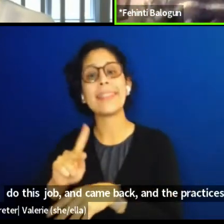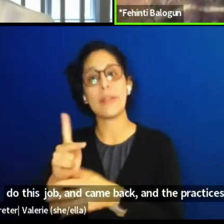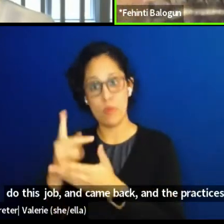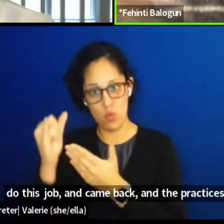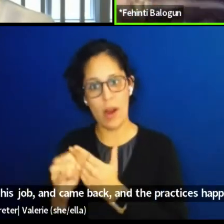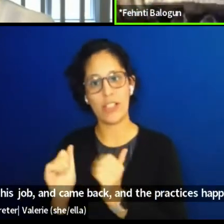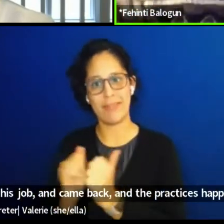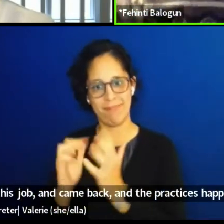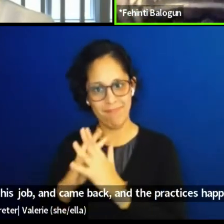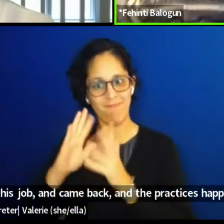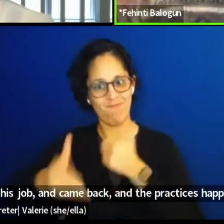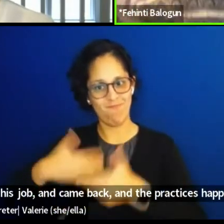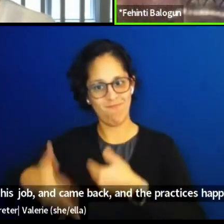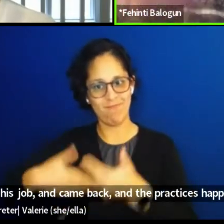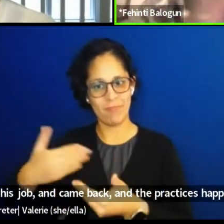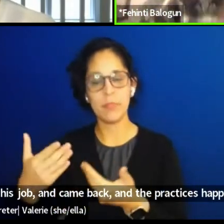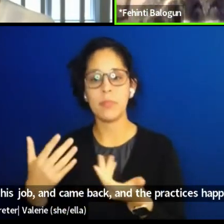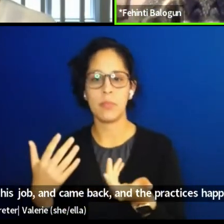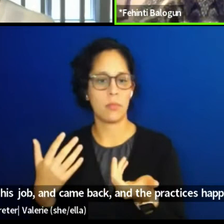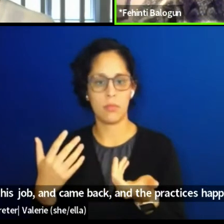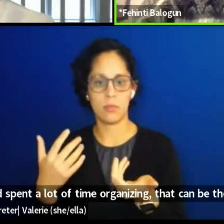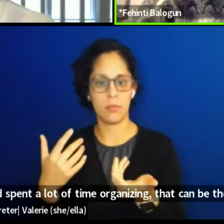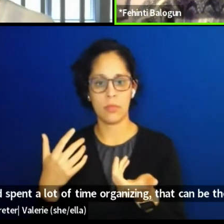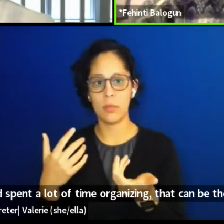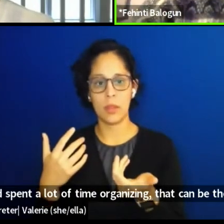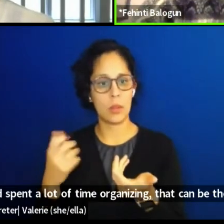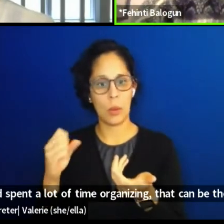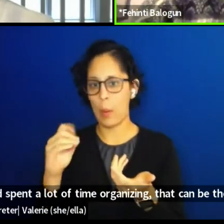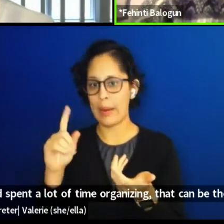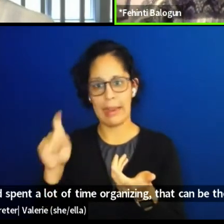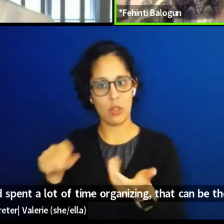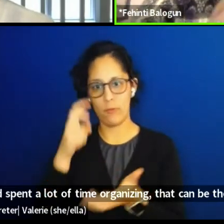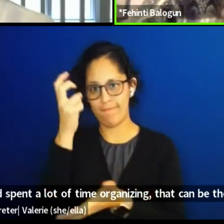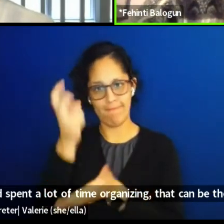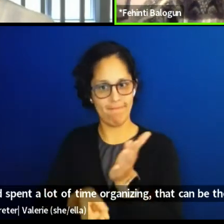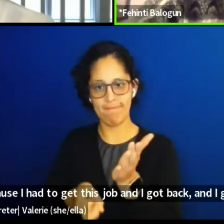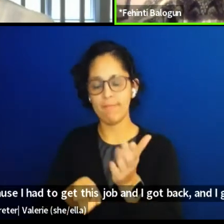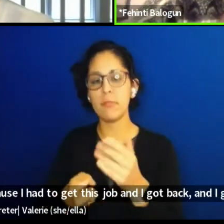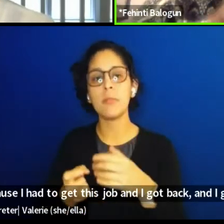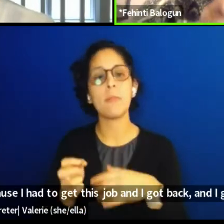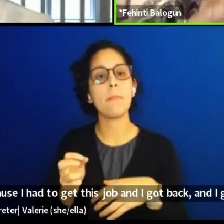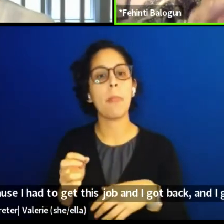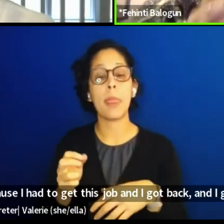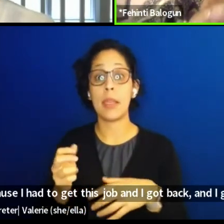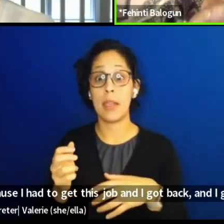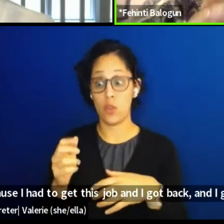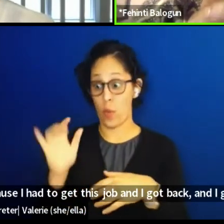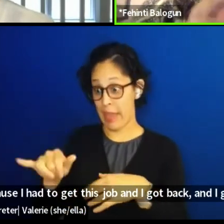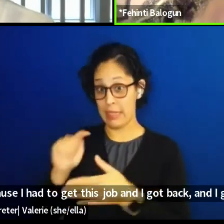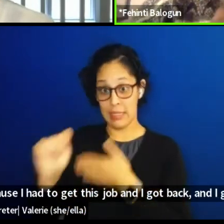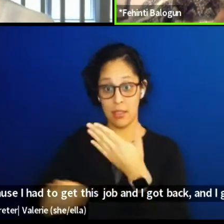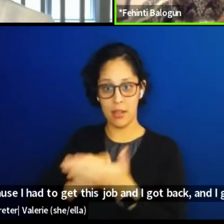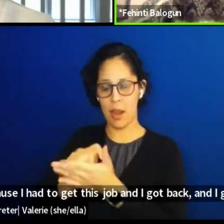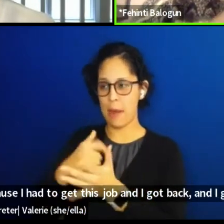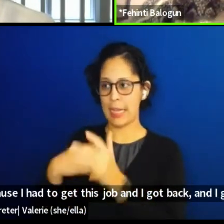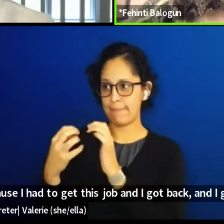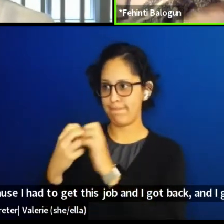but it couldn't be there, 'cause I had to go to this job and I got back, I'm going to argue with my mum because she couldn't work out while I was sacrificing